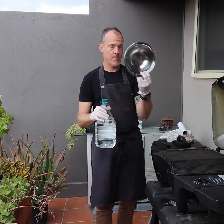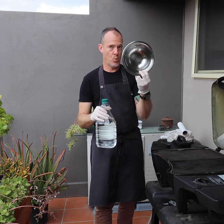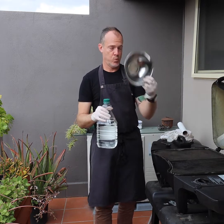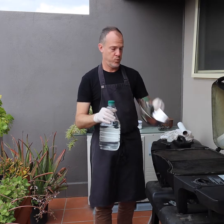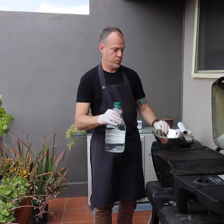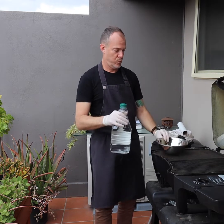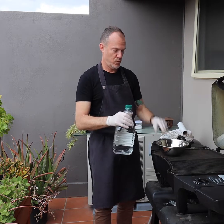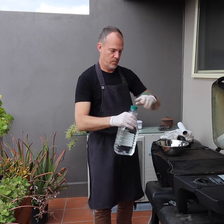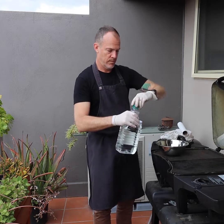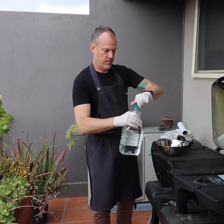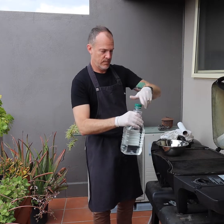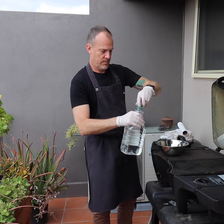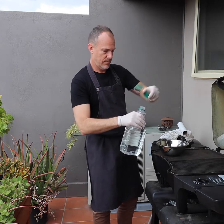in a bowl,